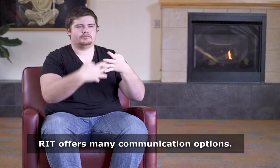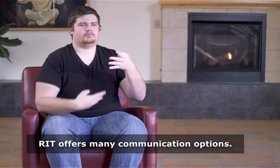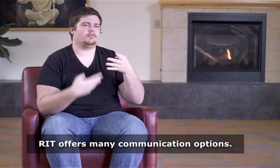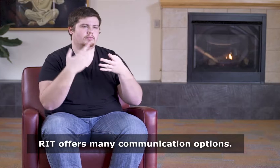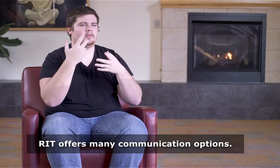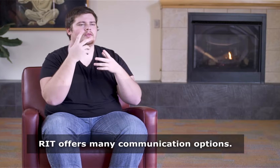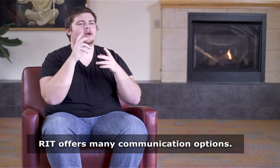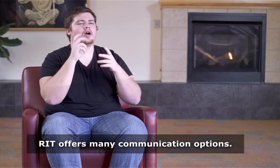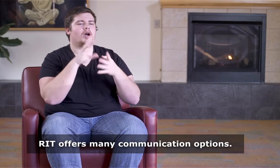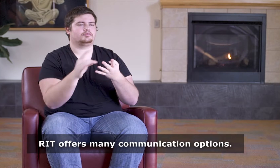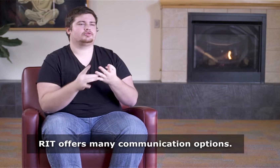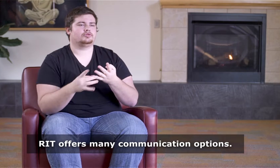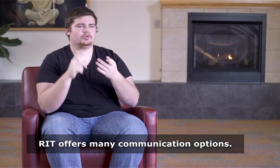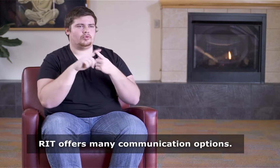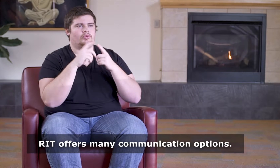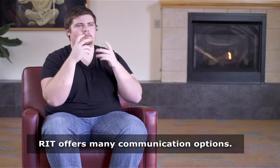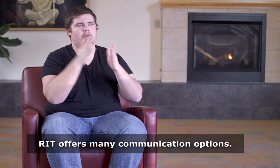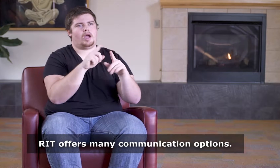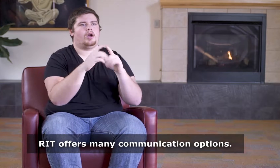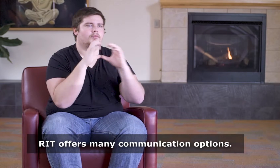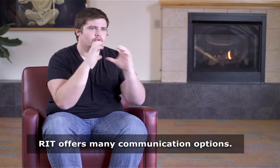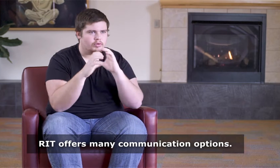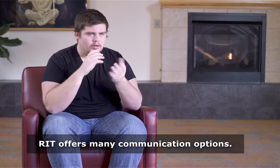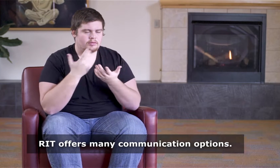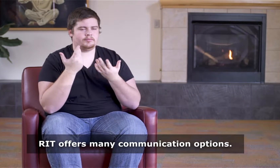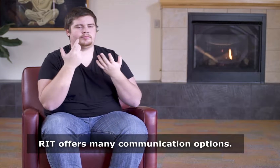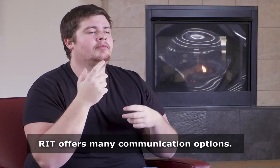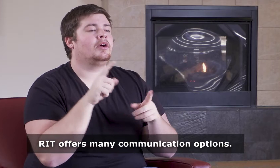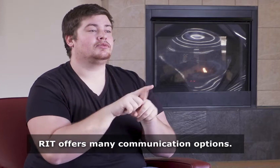RIT offers many communication options.